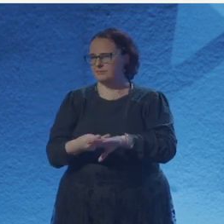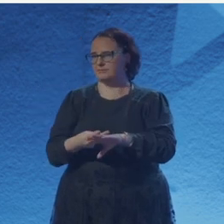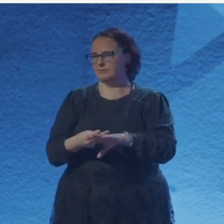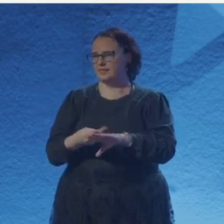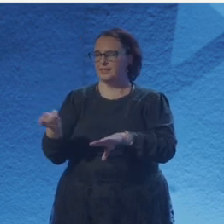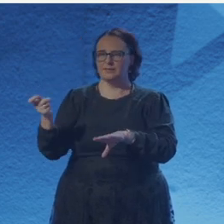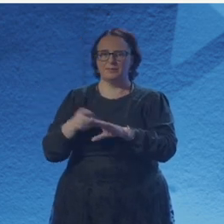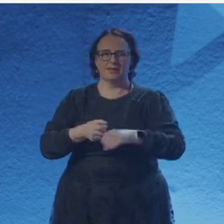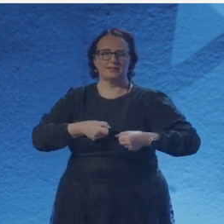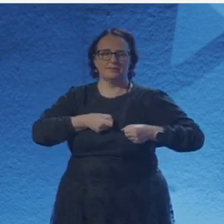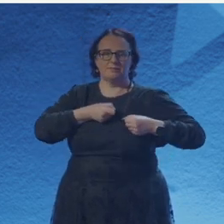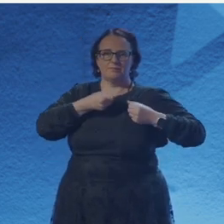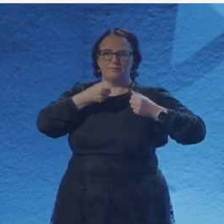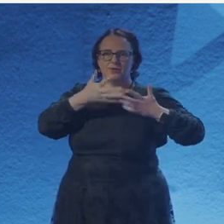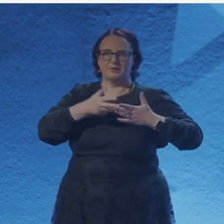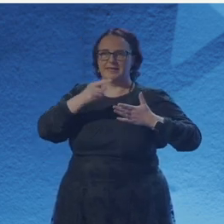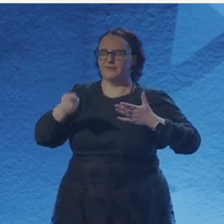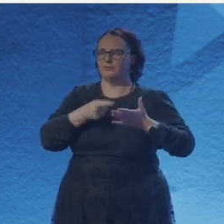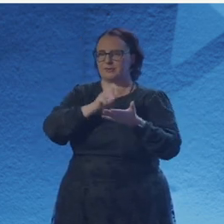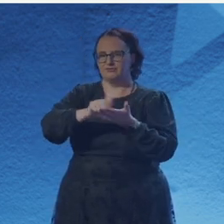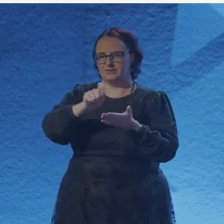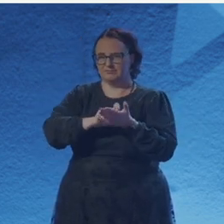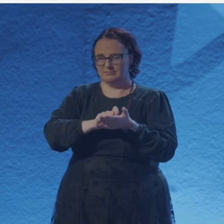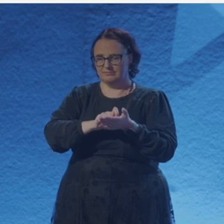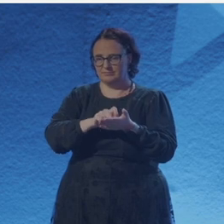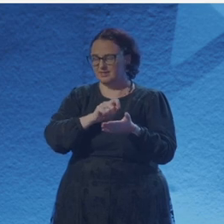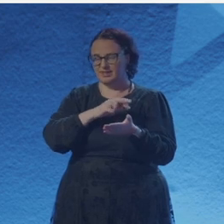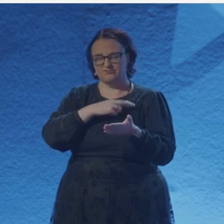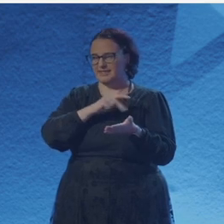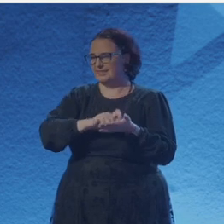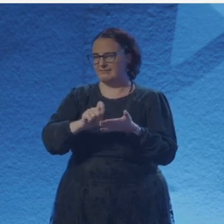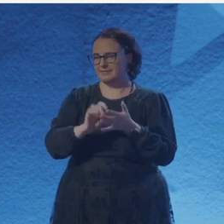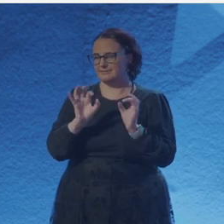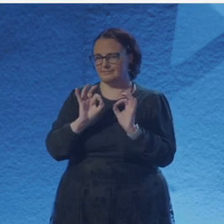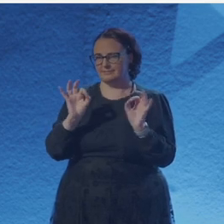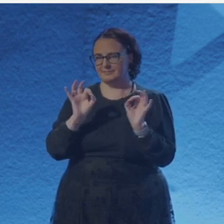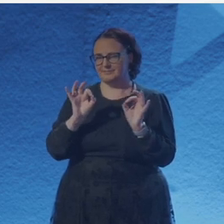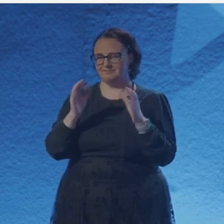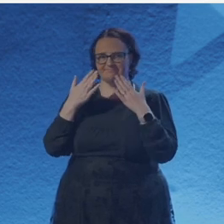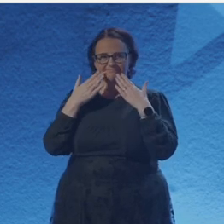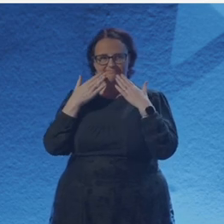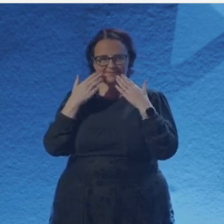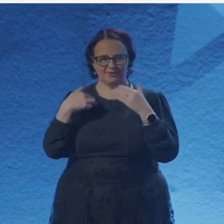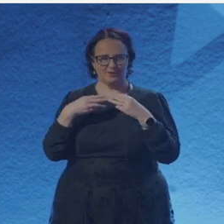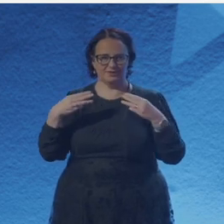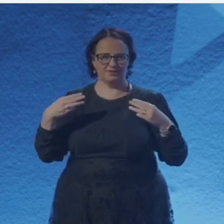borrowed books between coffees and on a brisk winter breeze. When you pause or you dance